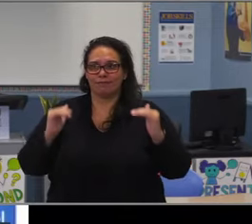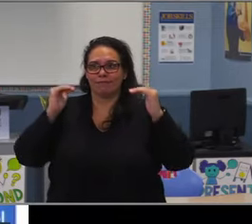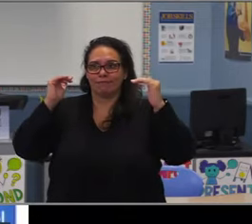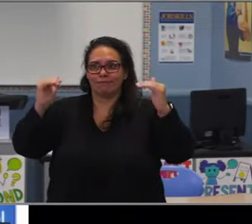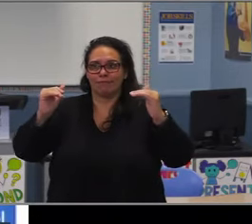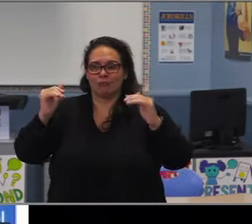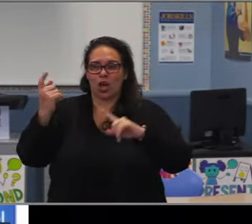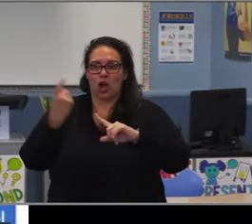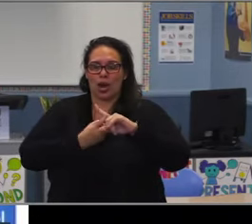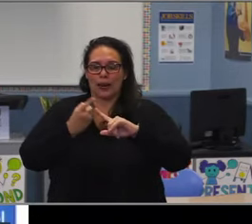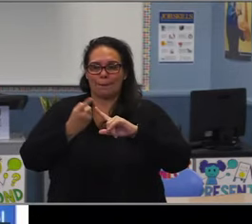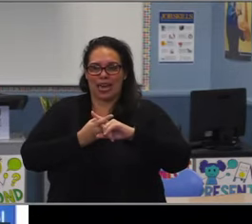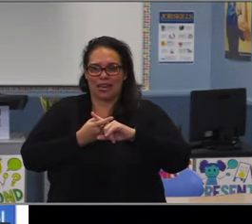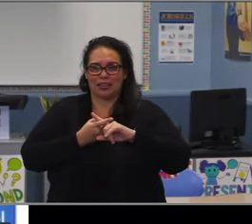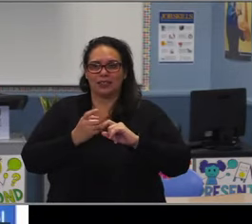I guess you don't wanna answer that one.